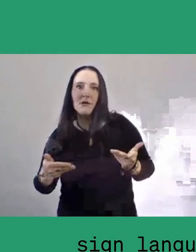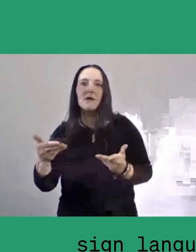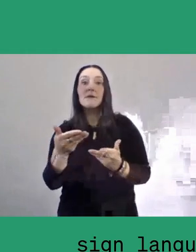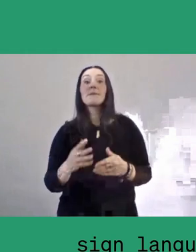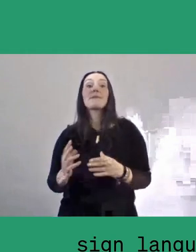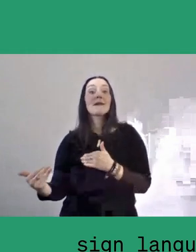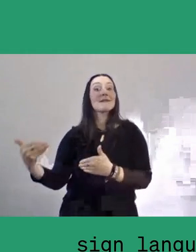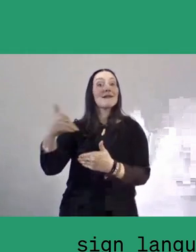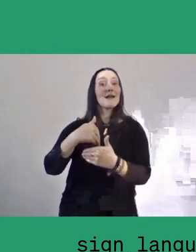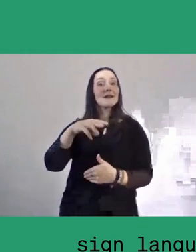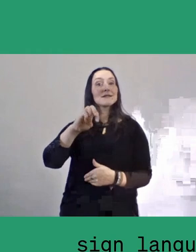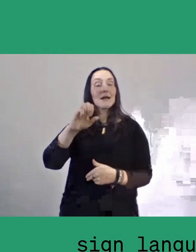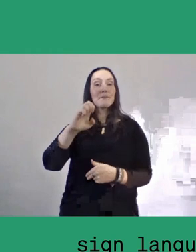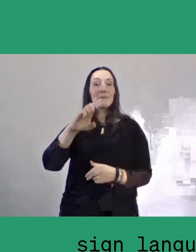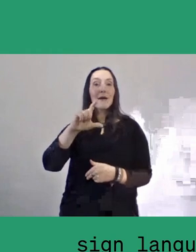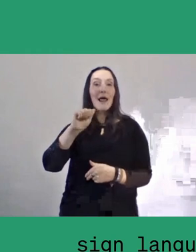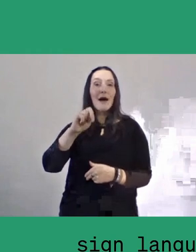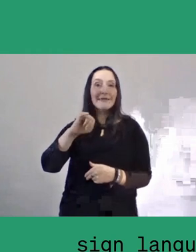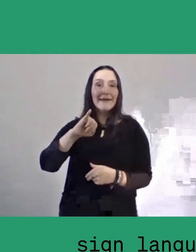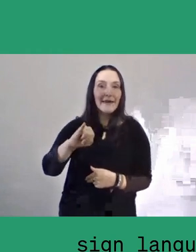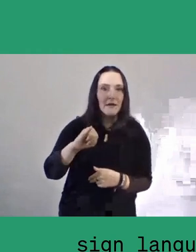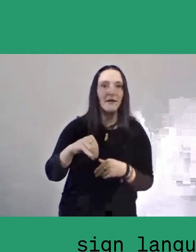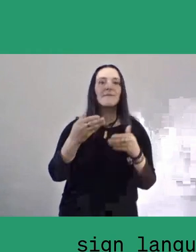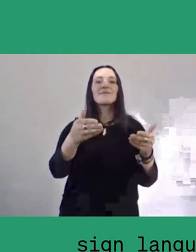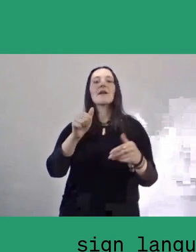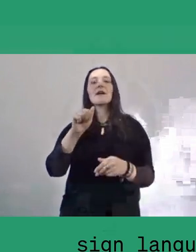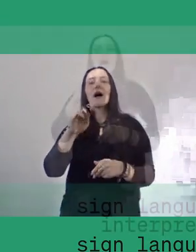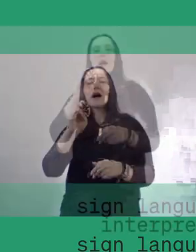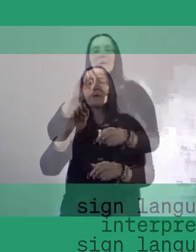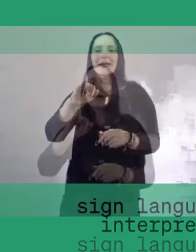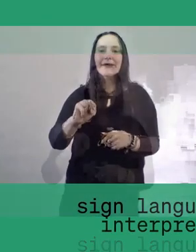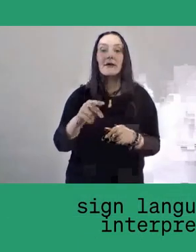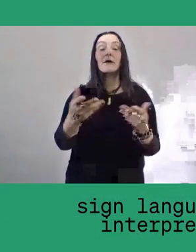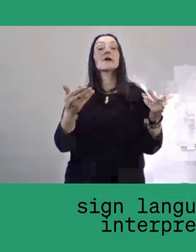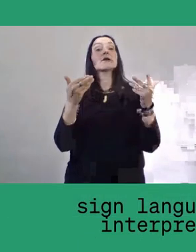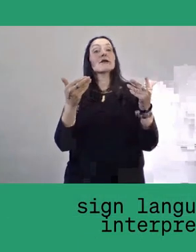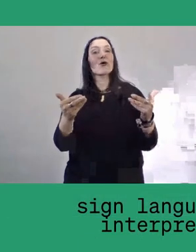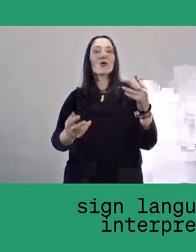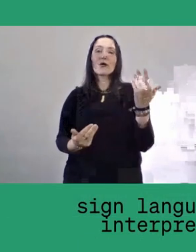Our guests, Melani Budianta and Armin Salassa, examine ways of challenging integrated models